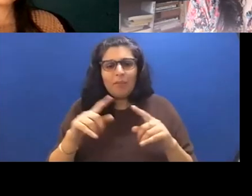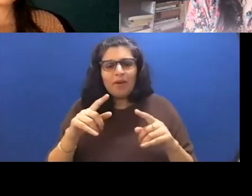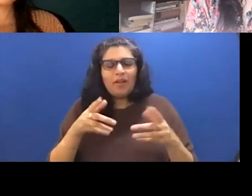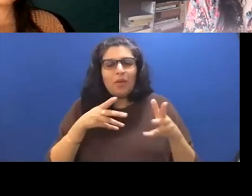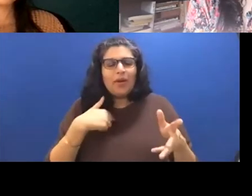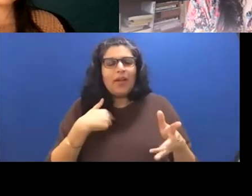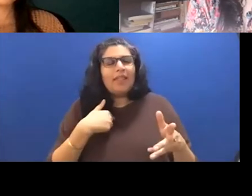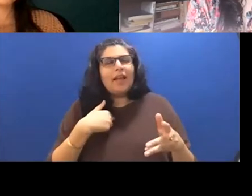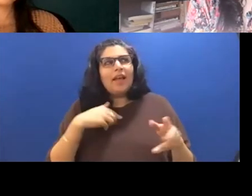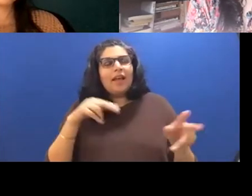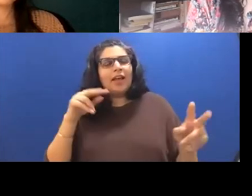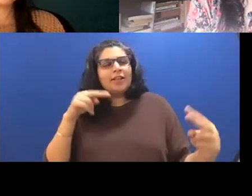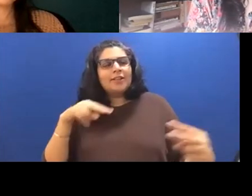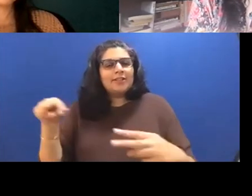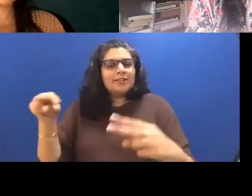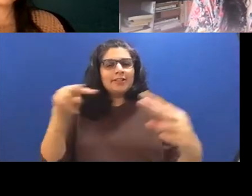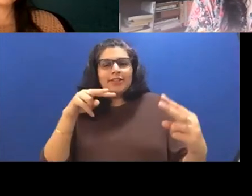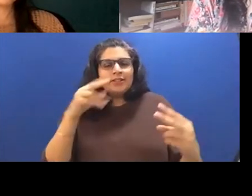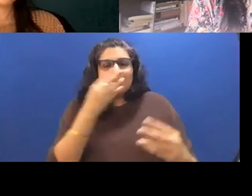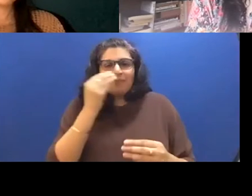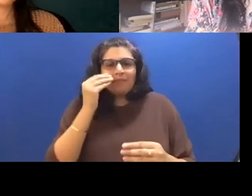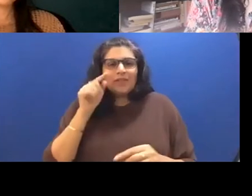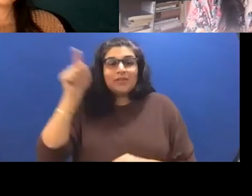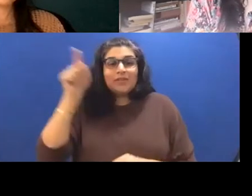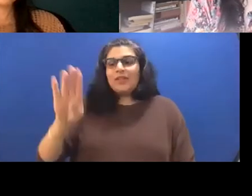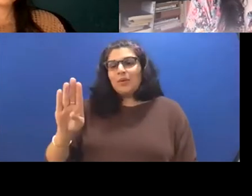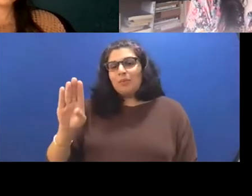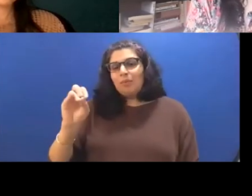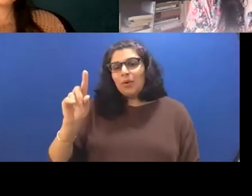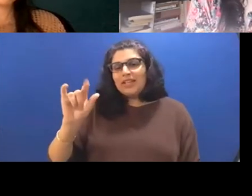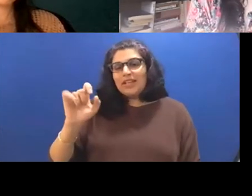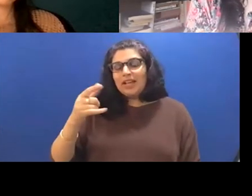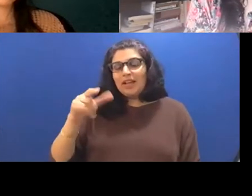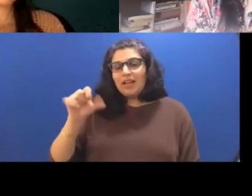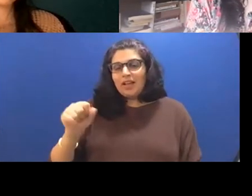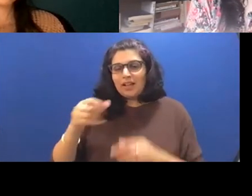as a young person, the city was in the bodegas and buckets in front of the bodegas. And that's